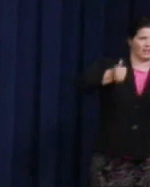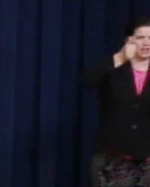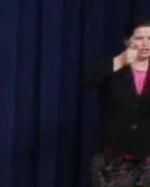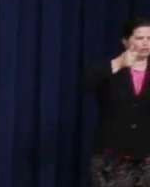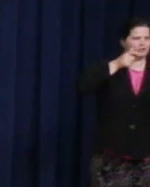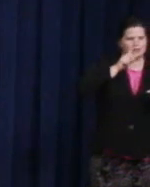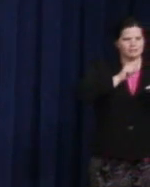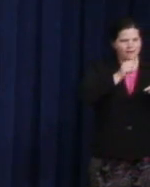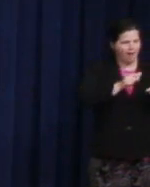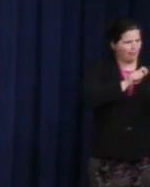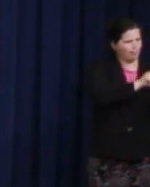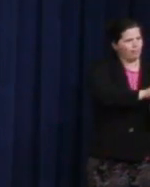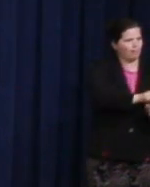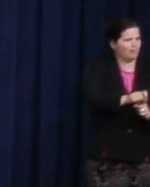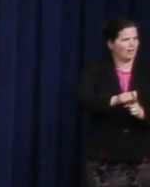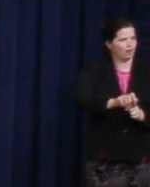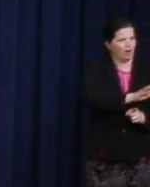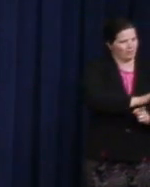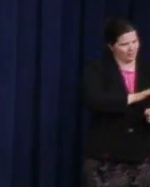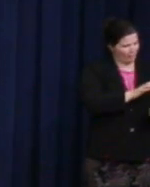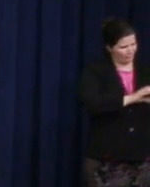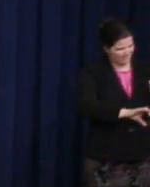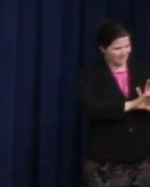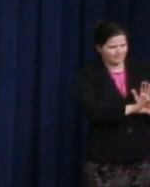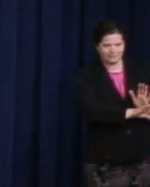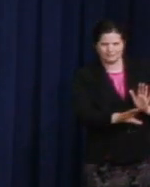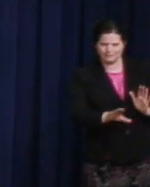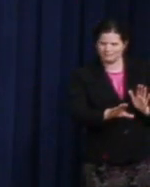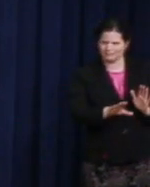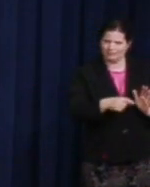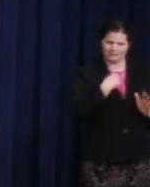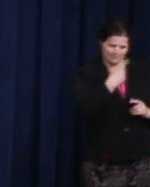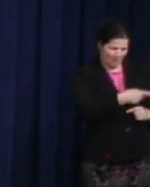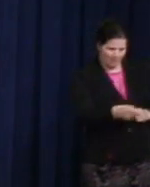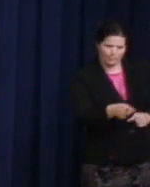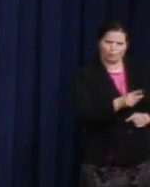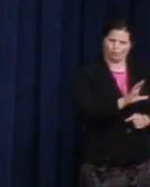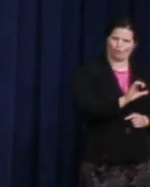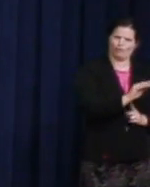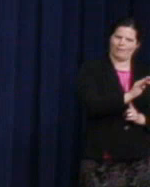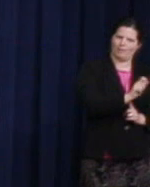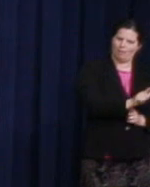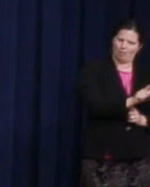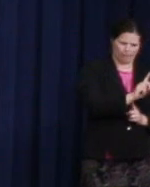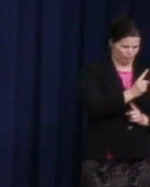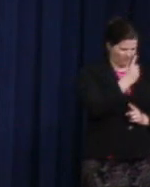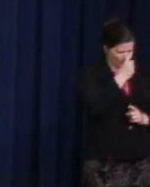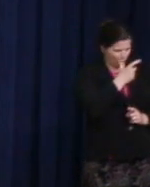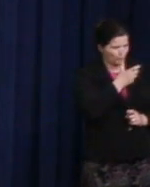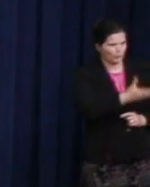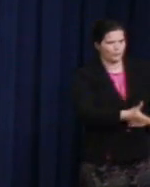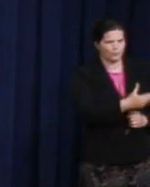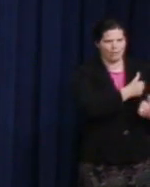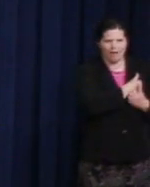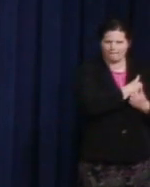with laws that criminalize their existence, as is true now in 76 countries around the world,